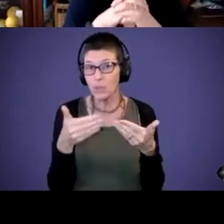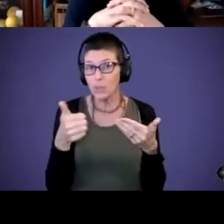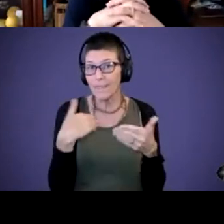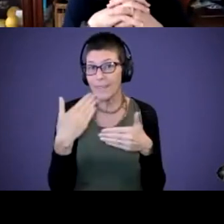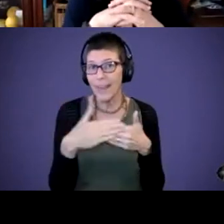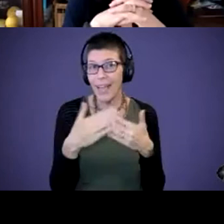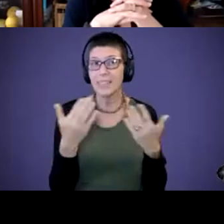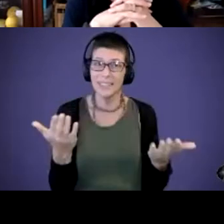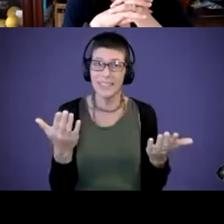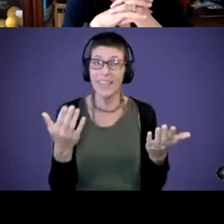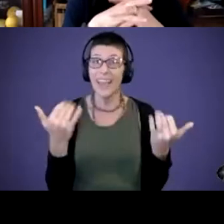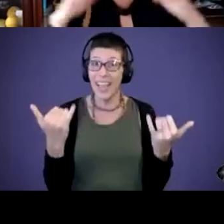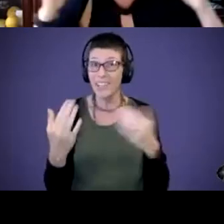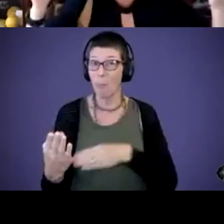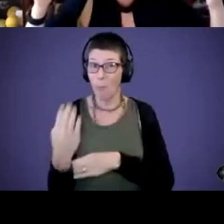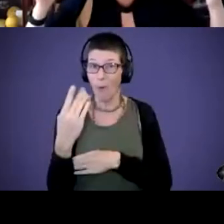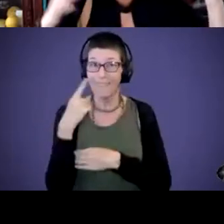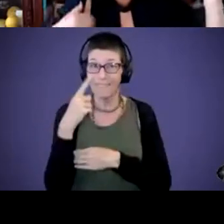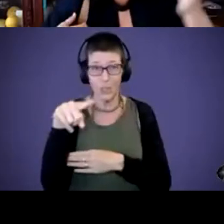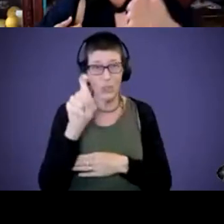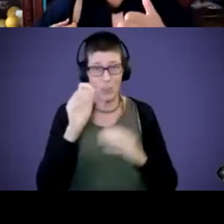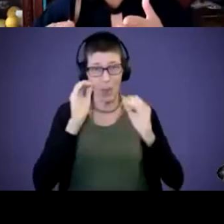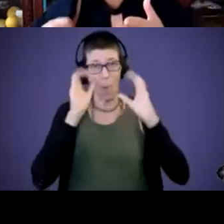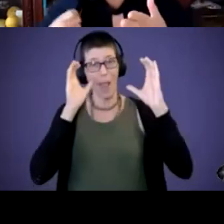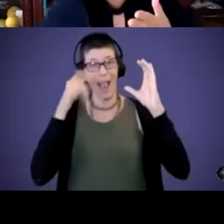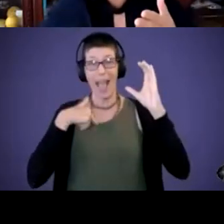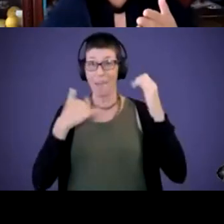It's a morning time for you. You should be wide awake. I'm hitting five o'clock in the evening,